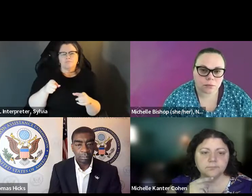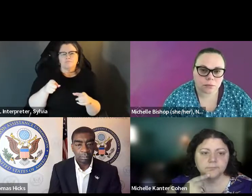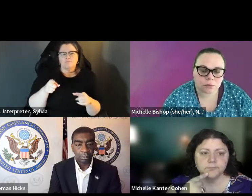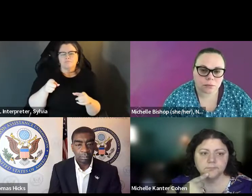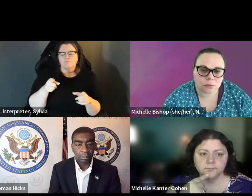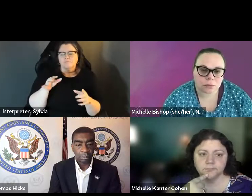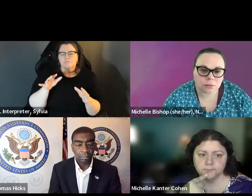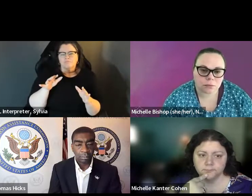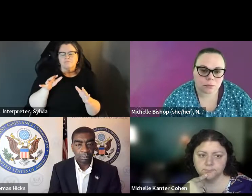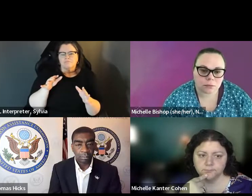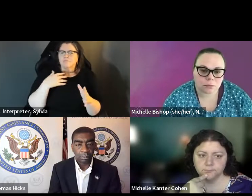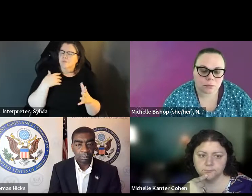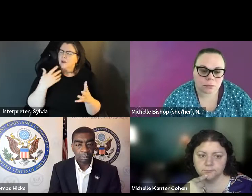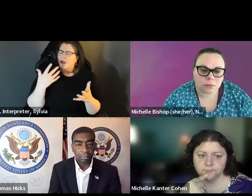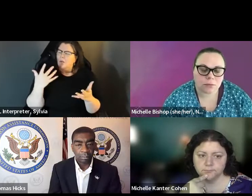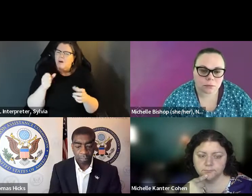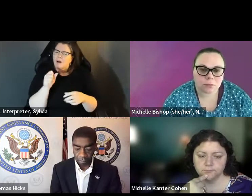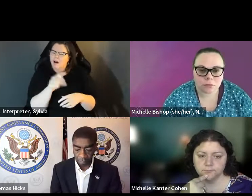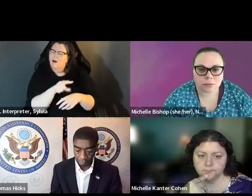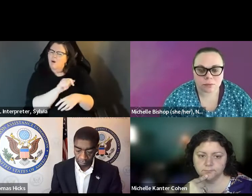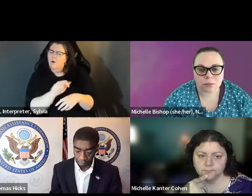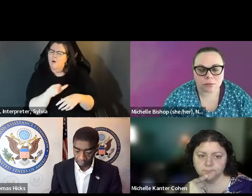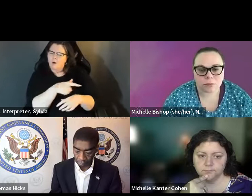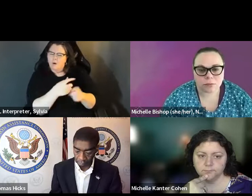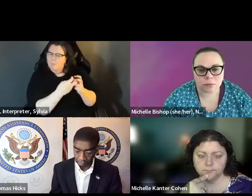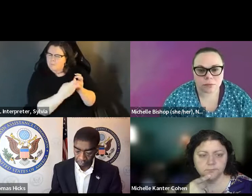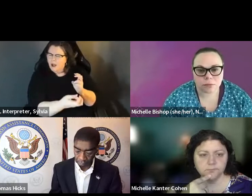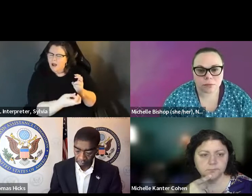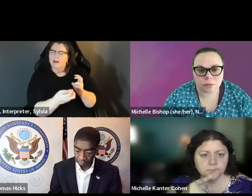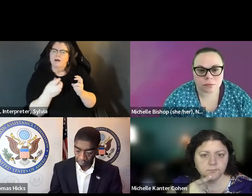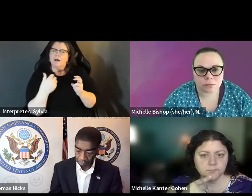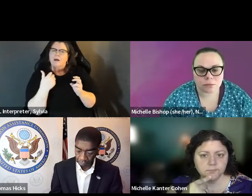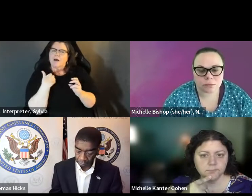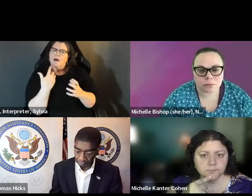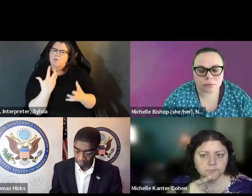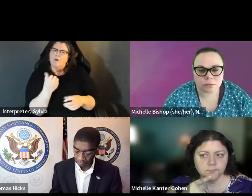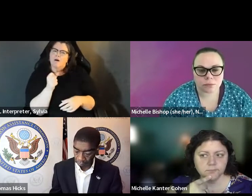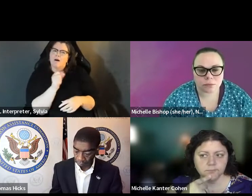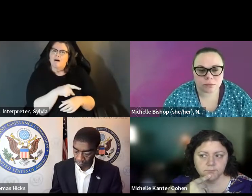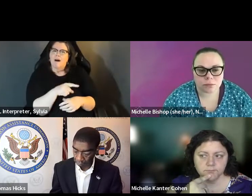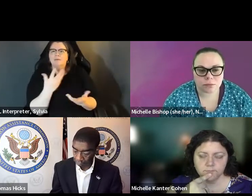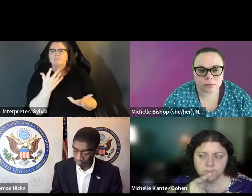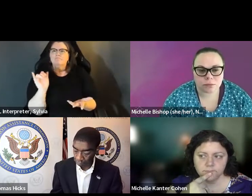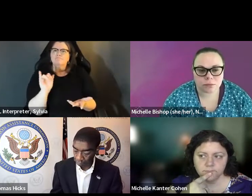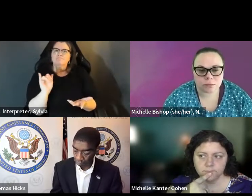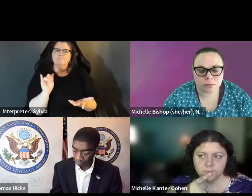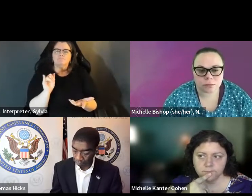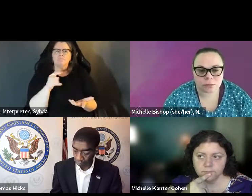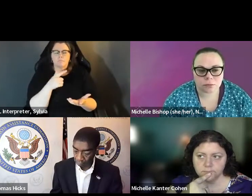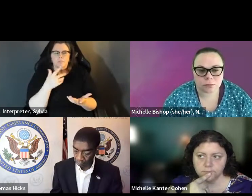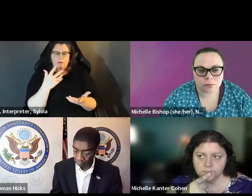questions at the end. So in light of what Doug just said, I wanted to open this up to any or all of our so in light. Of what Dog just said I wanted to open this up to any or all of our panelists. panelists. And just ask about the importance of